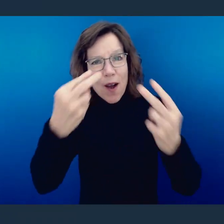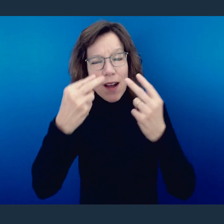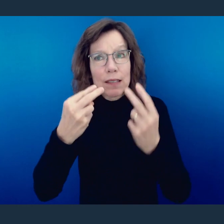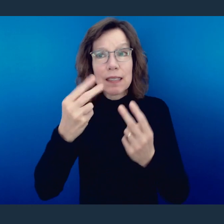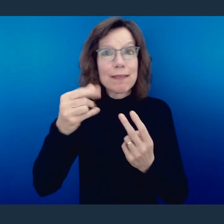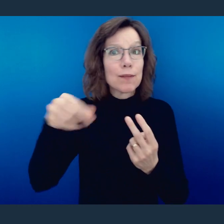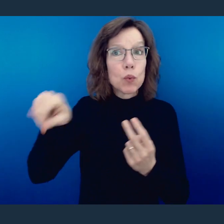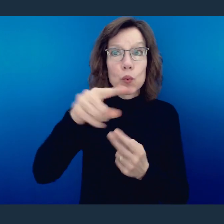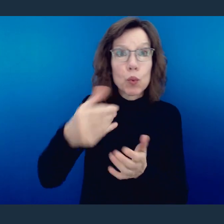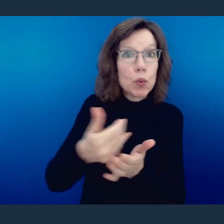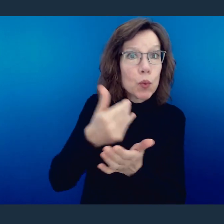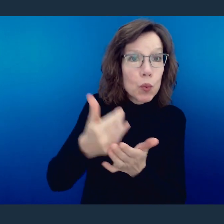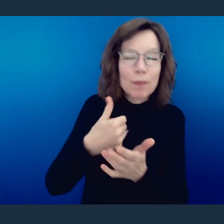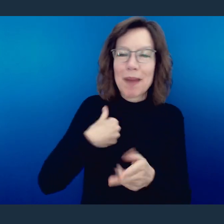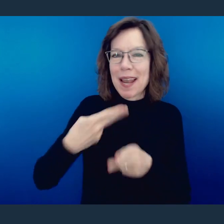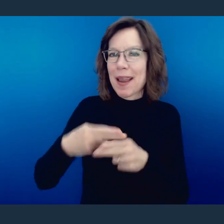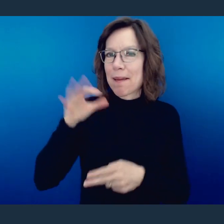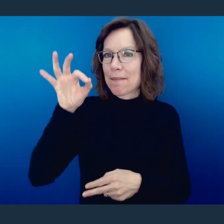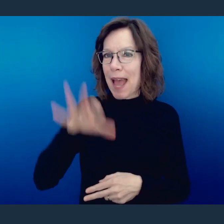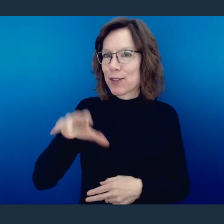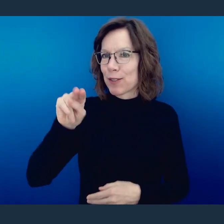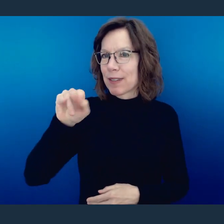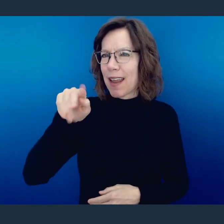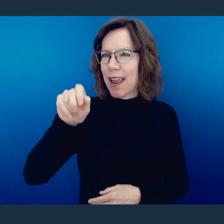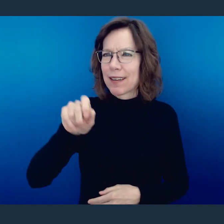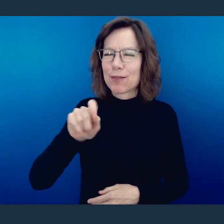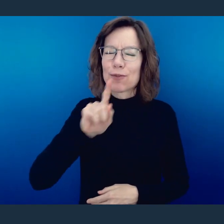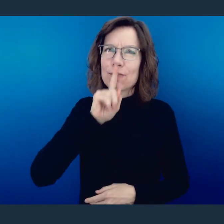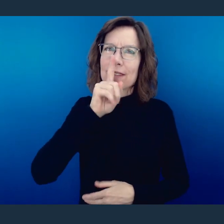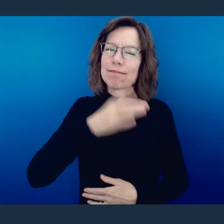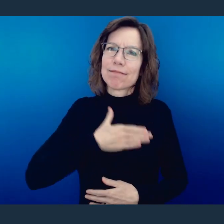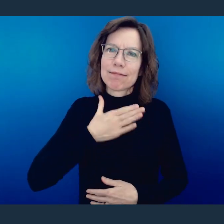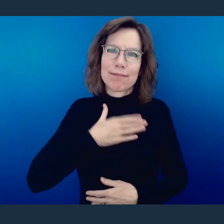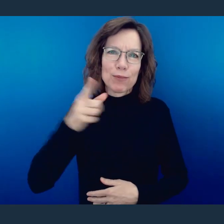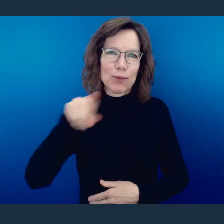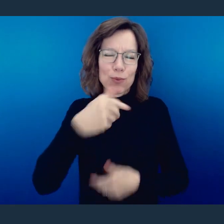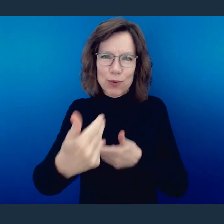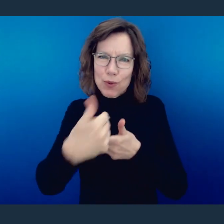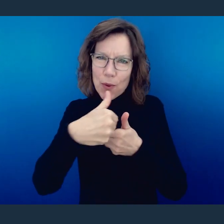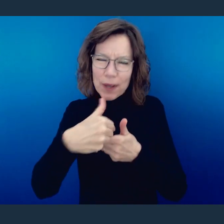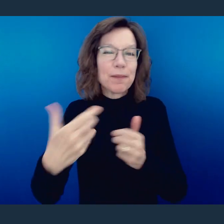For those of you who are new, I'm Pastor Nate, and I'm grateful for your presence.